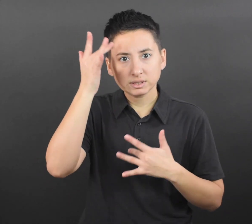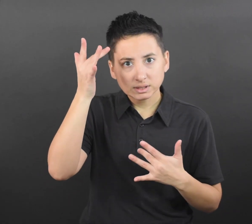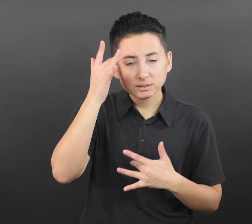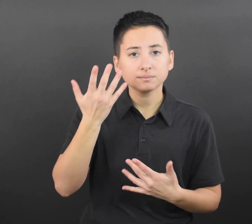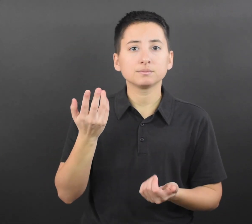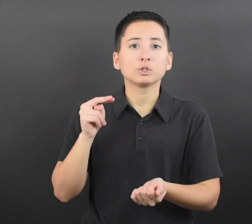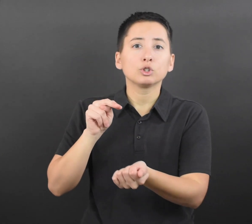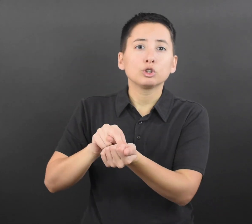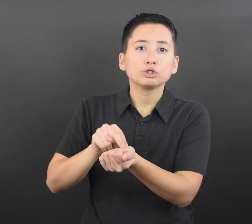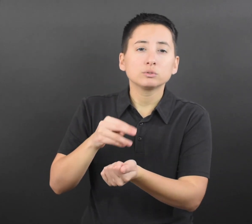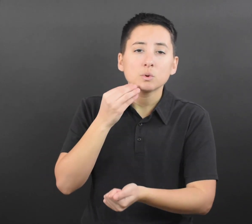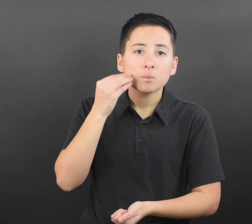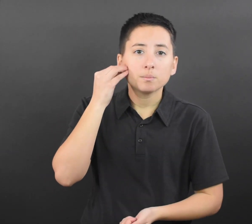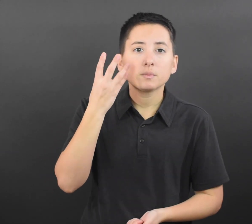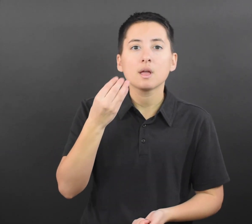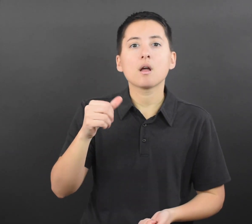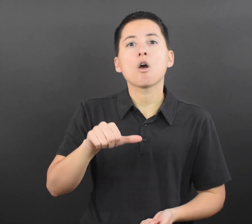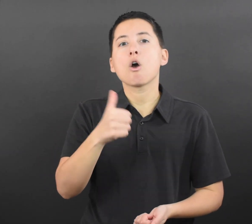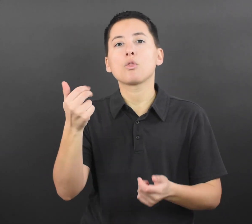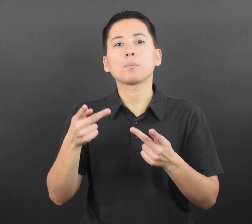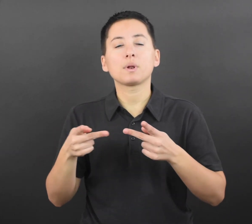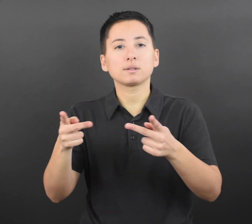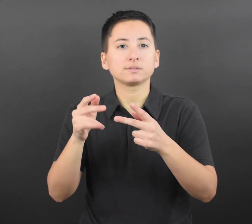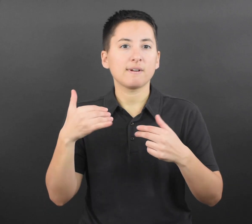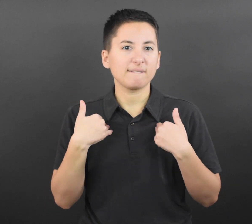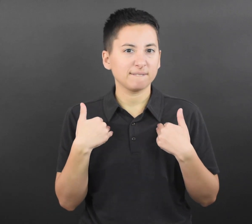high risk for severe disease, and nursing homes